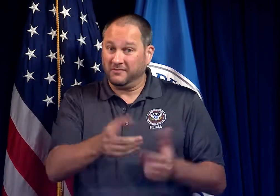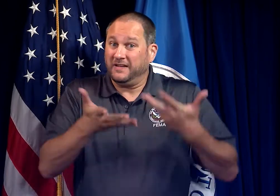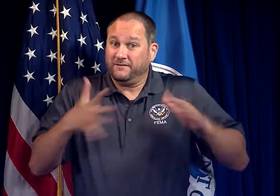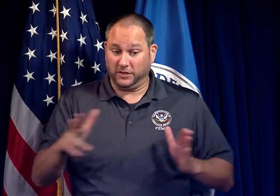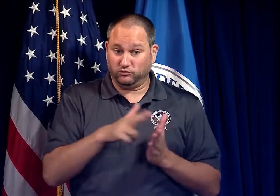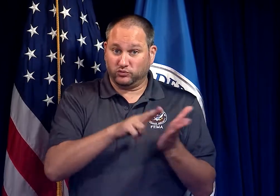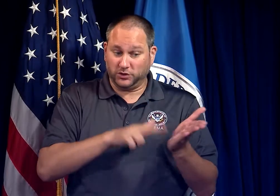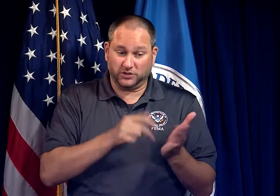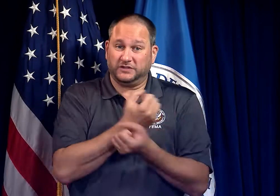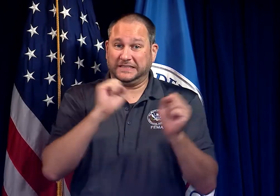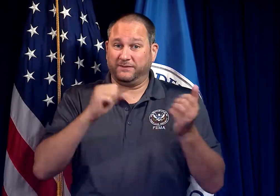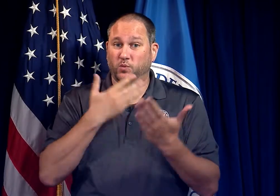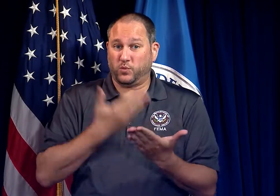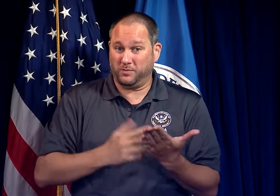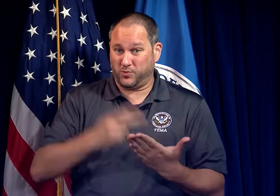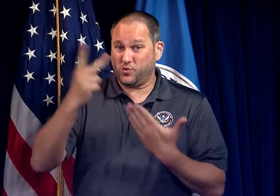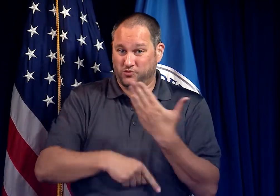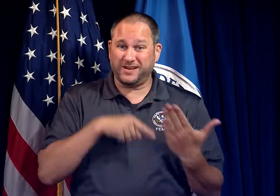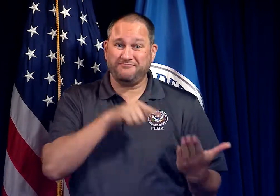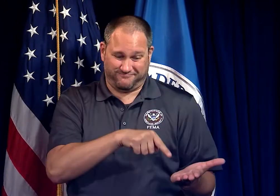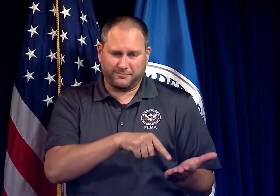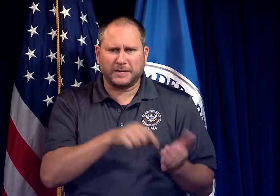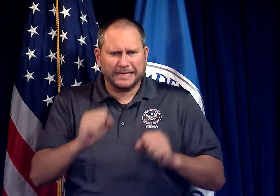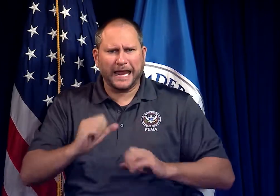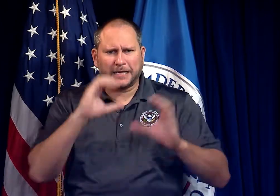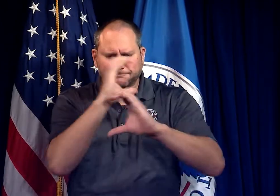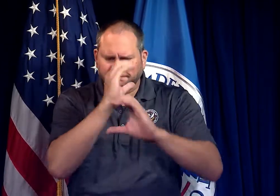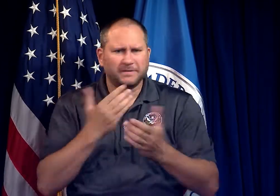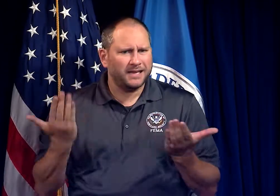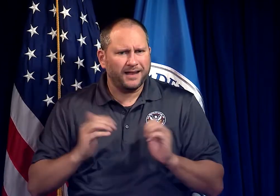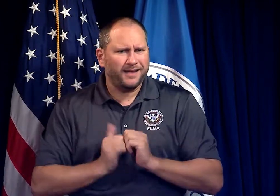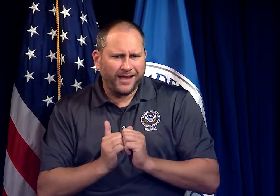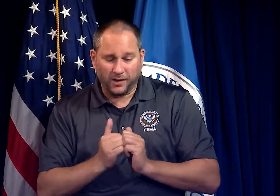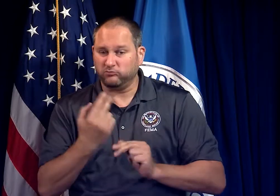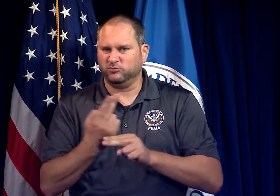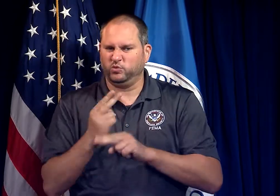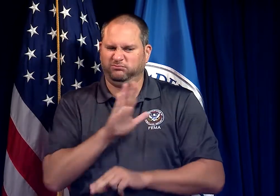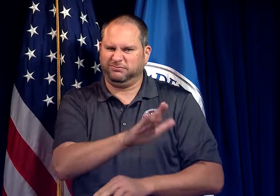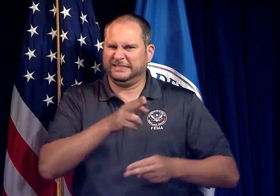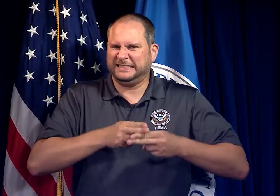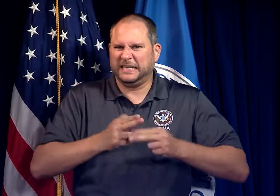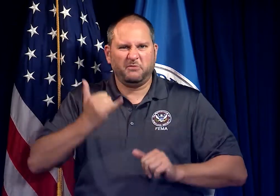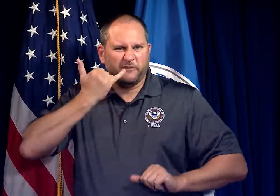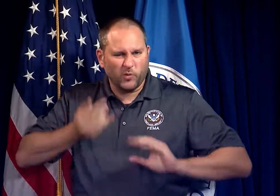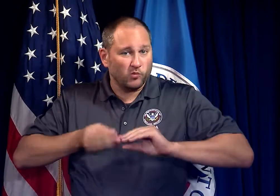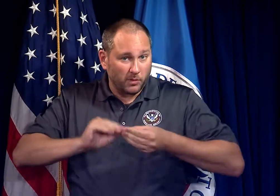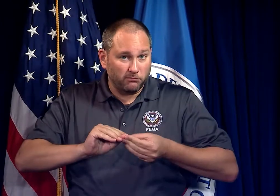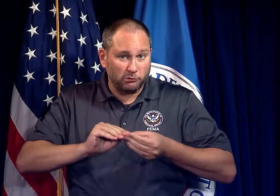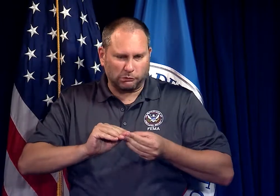When you register with Safe and Well, you can search by using a name and phone number